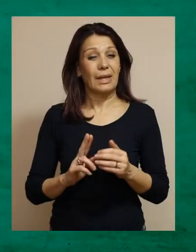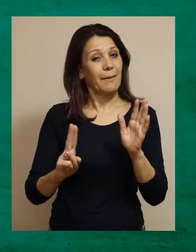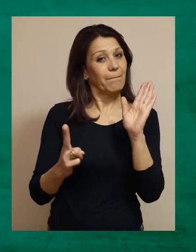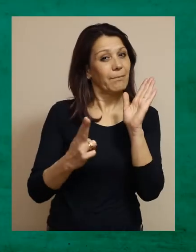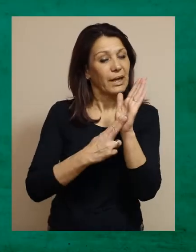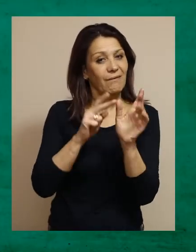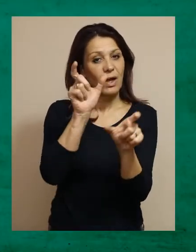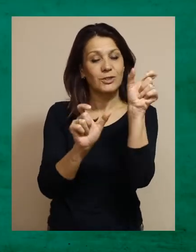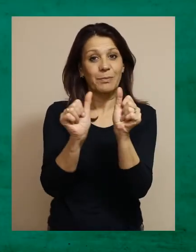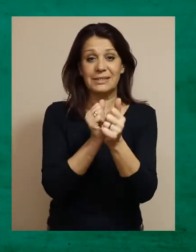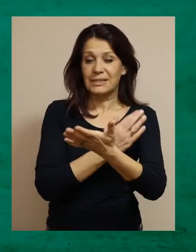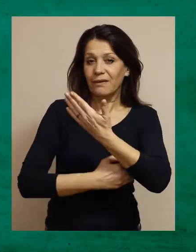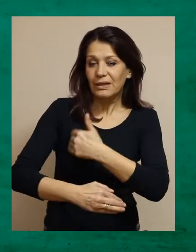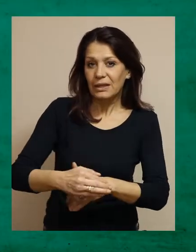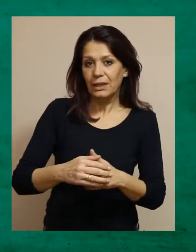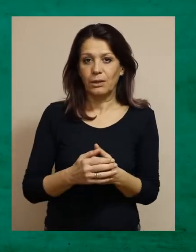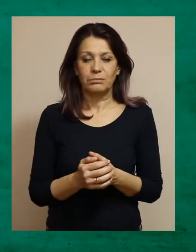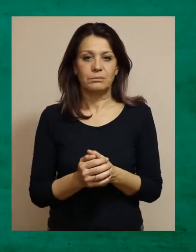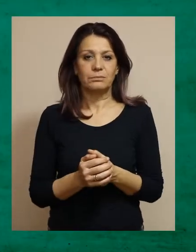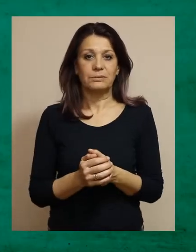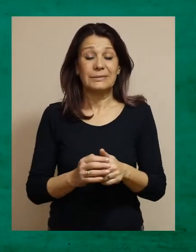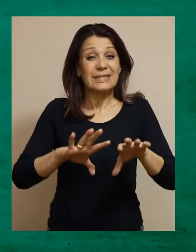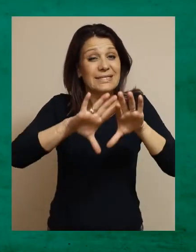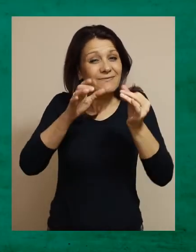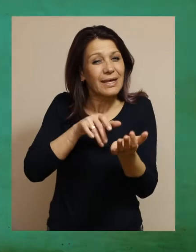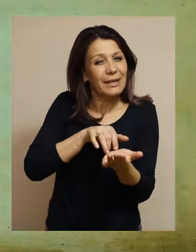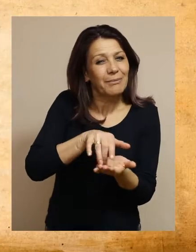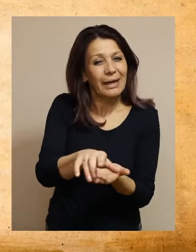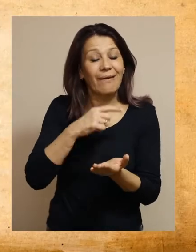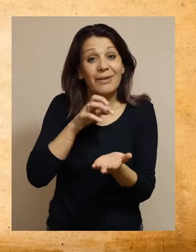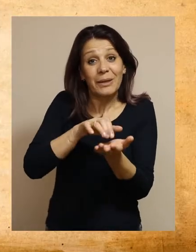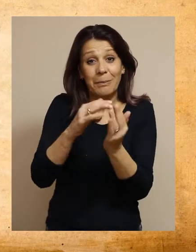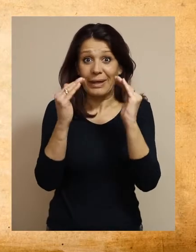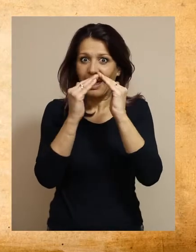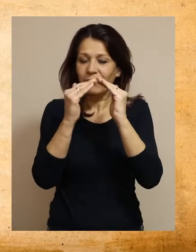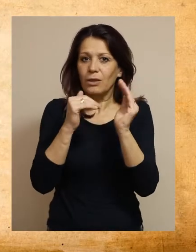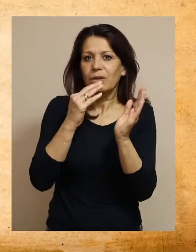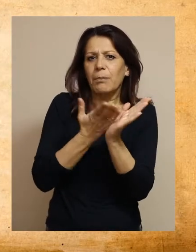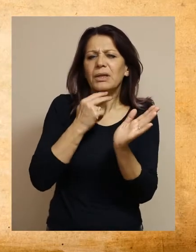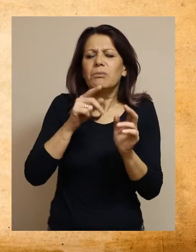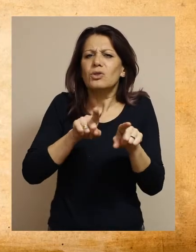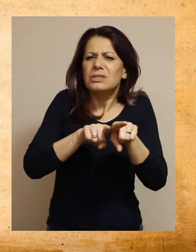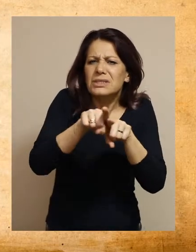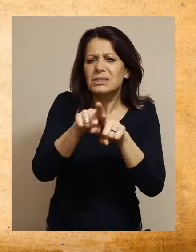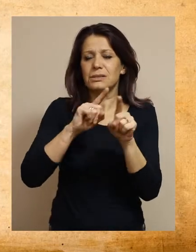RIGHTS OF PERSONS WITH DISABILITIES All ants in the anthill should have the same rights.